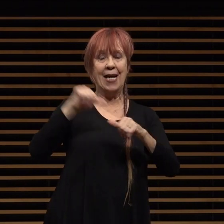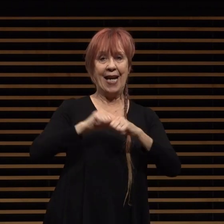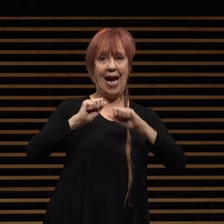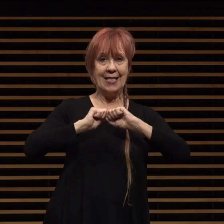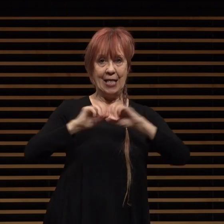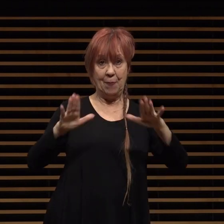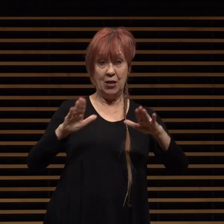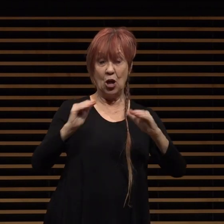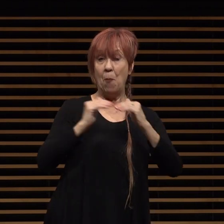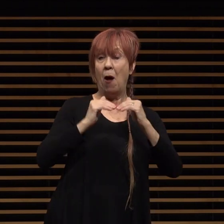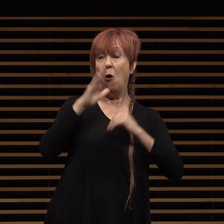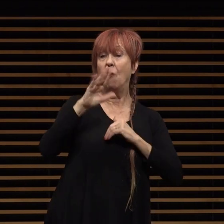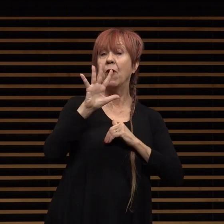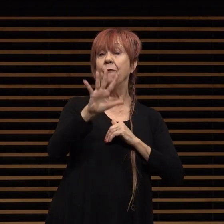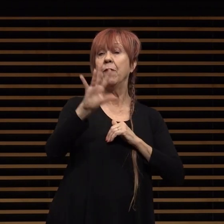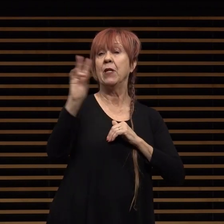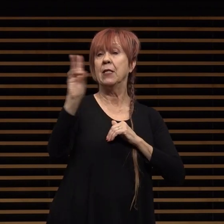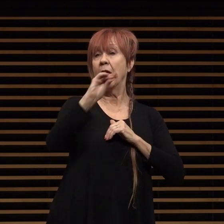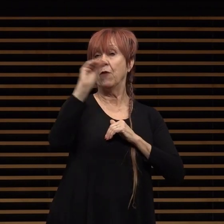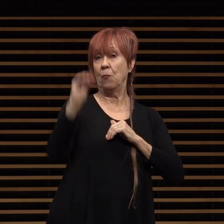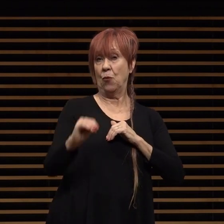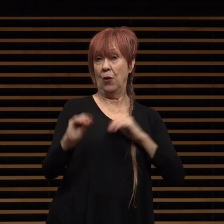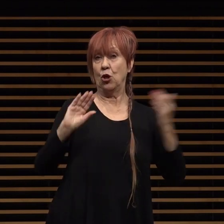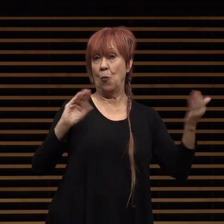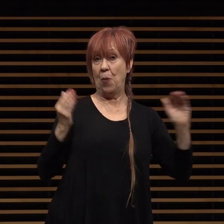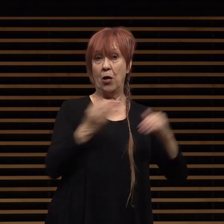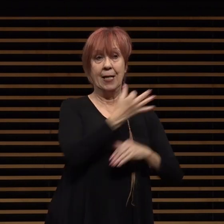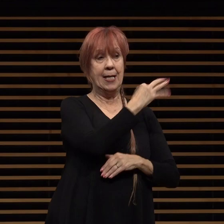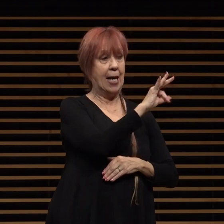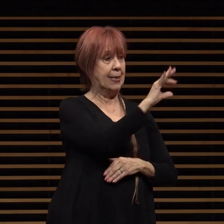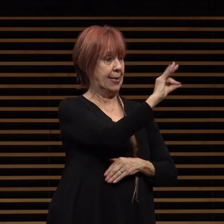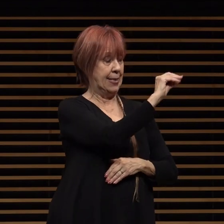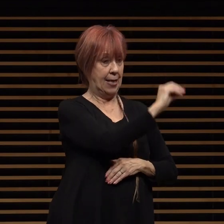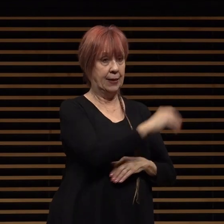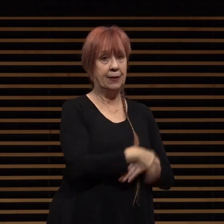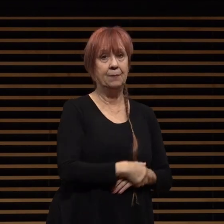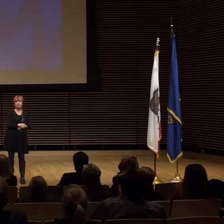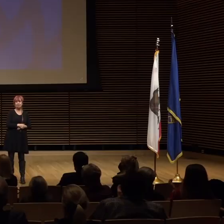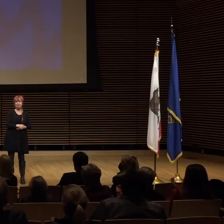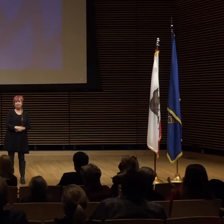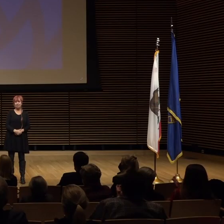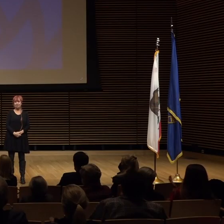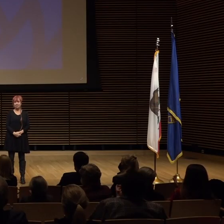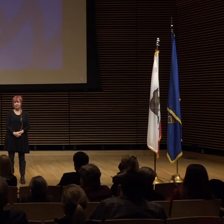57 percent compared to 1990 levels